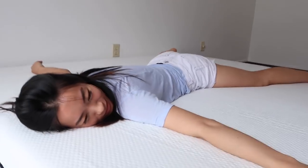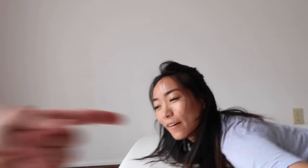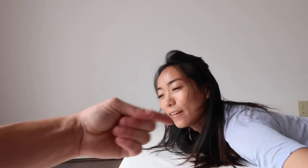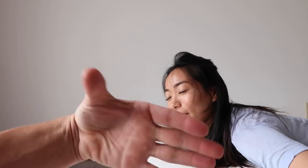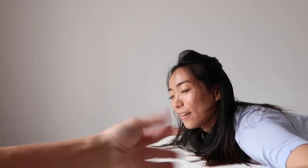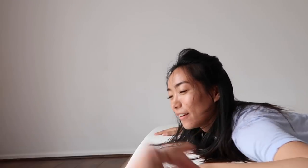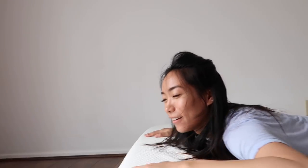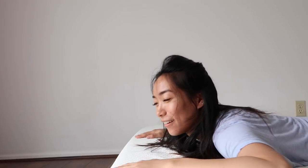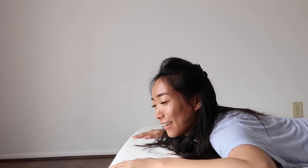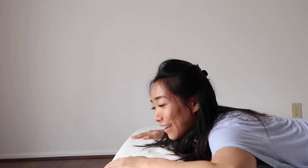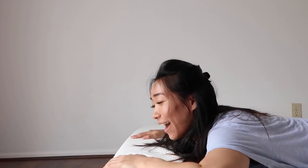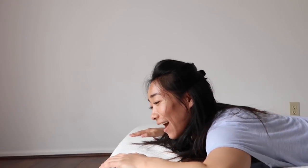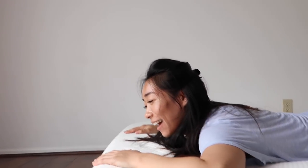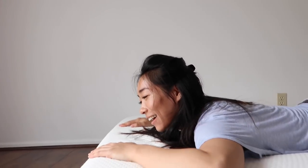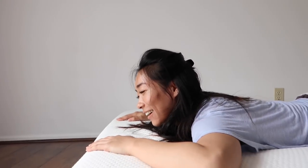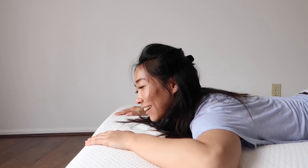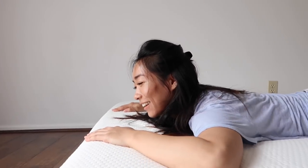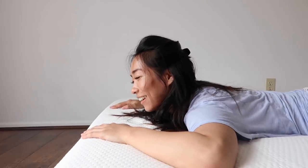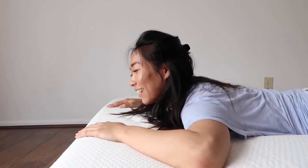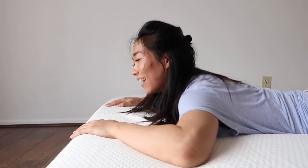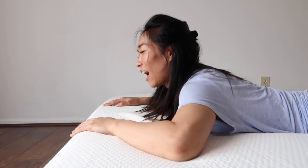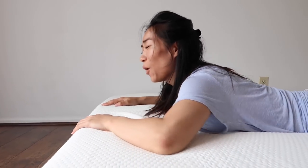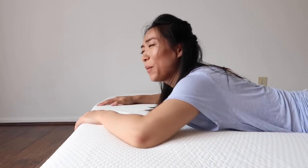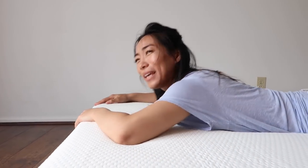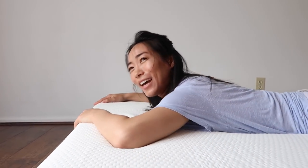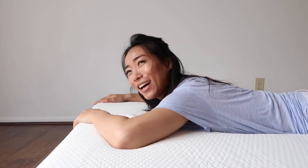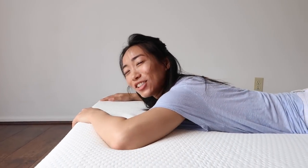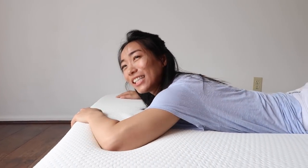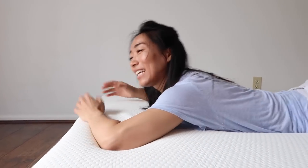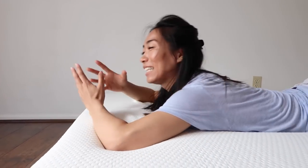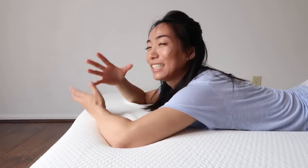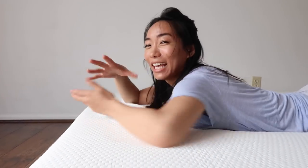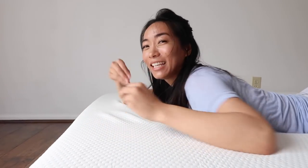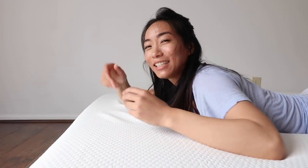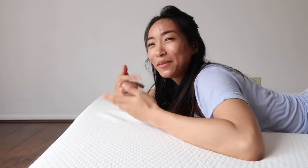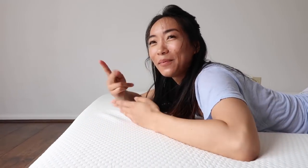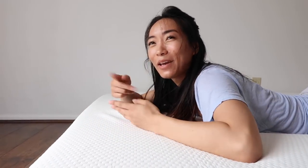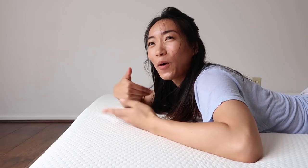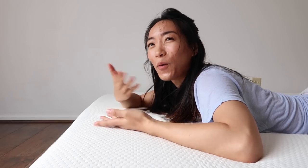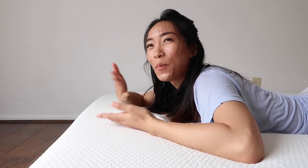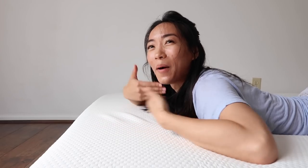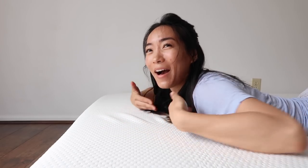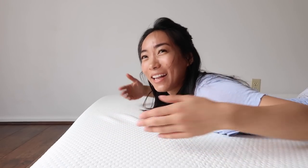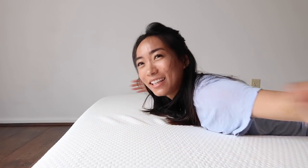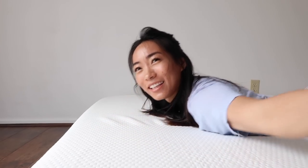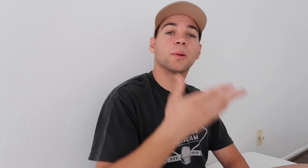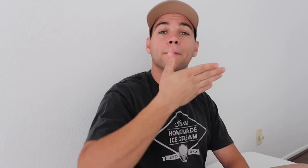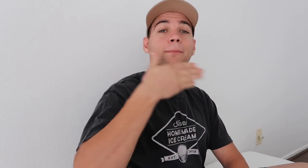R: Do you like it?! yeah oh my gosh. It just takes up my whole body